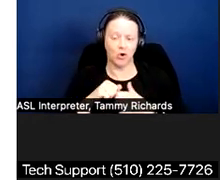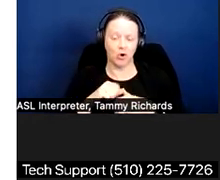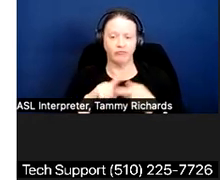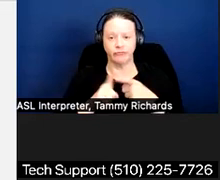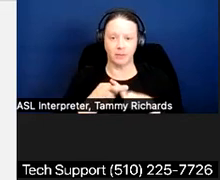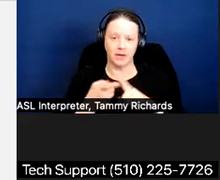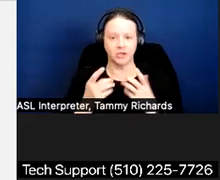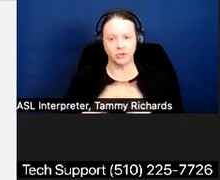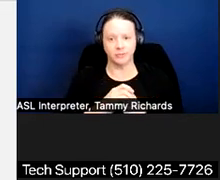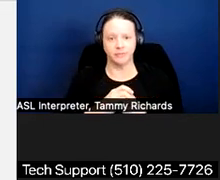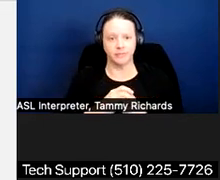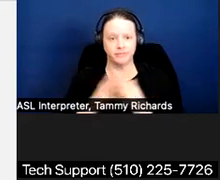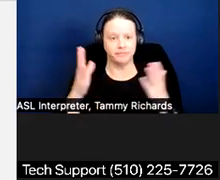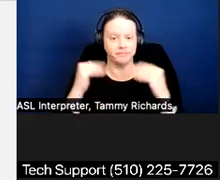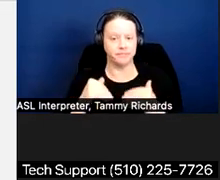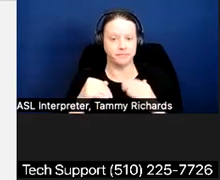Next page.